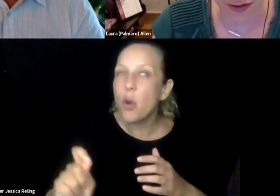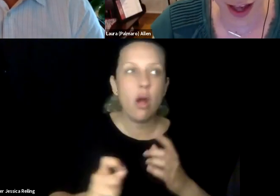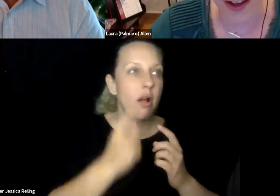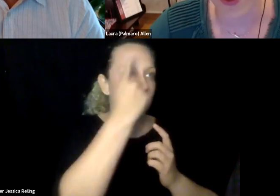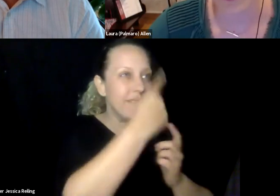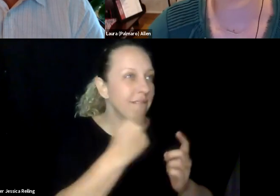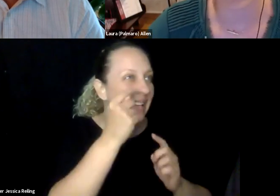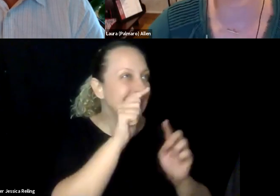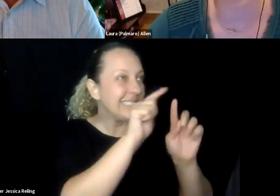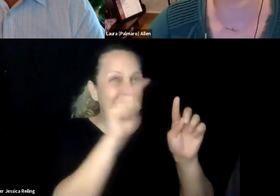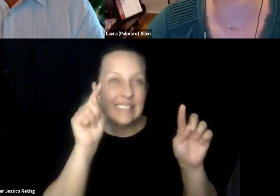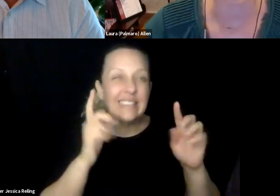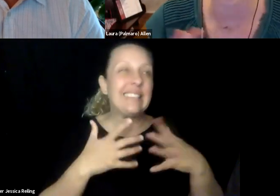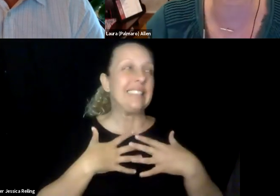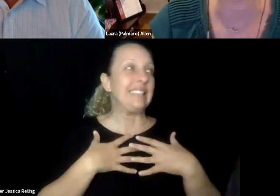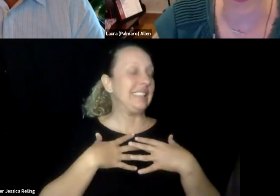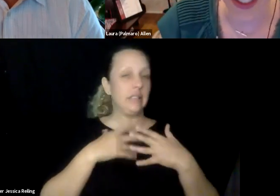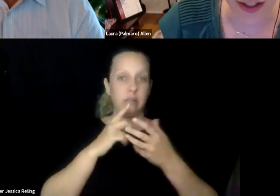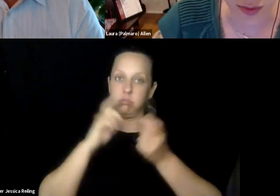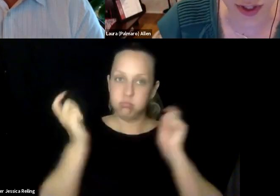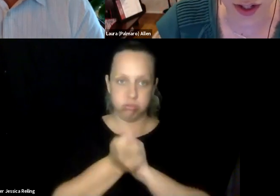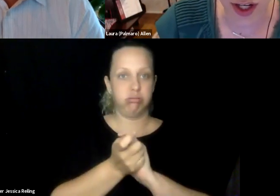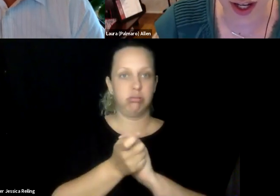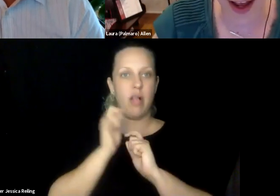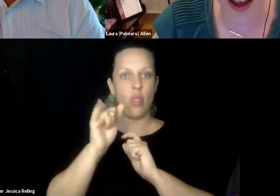blind and no longer being able to read a book, to see the chalkboard, to